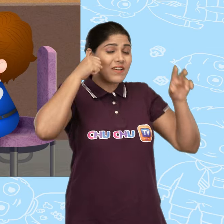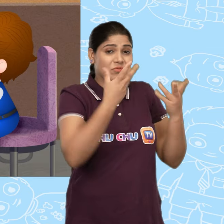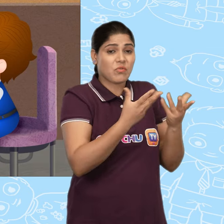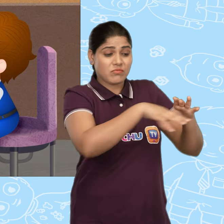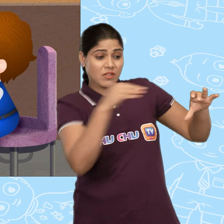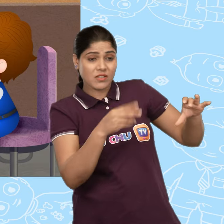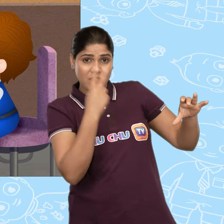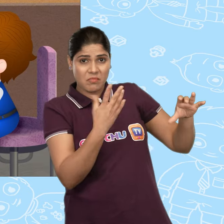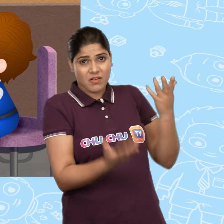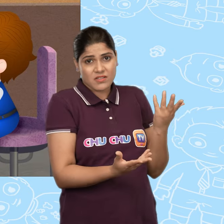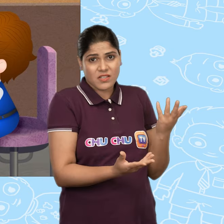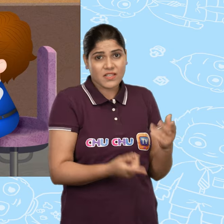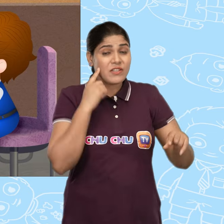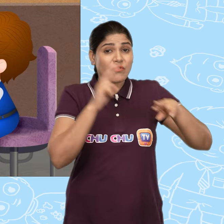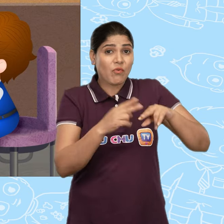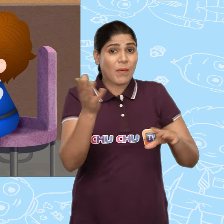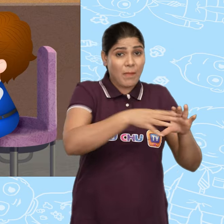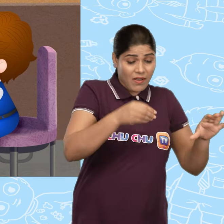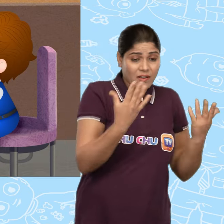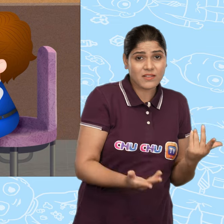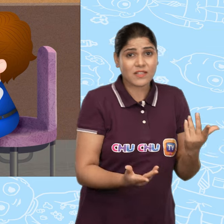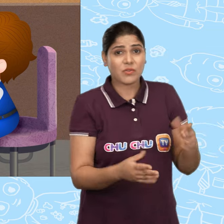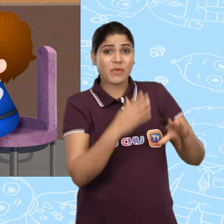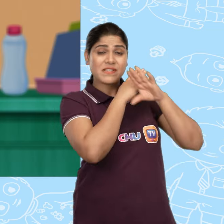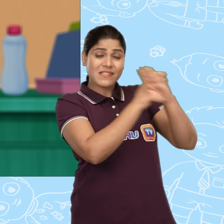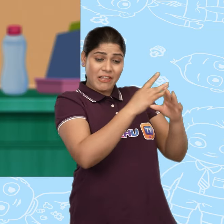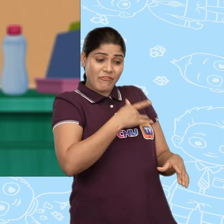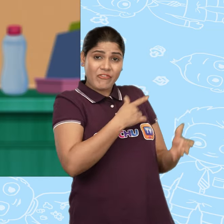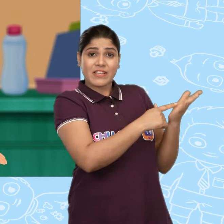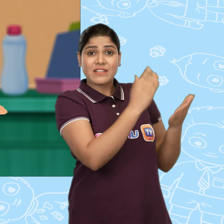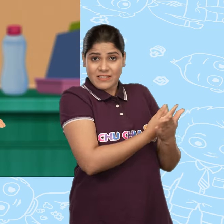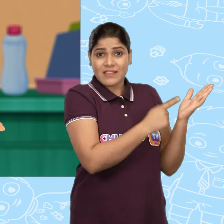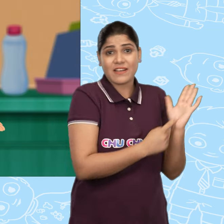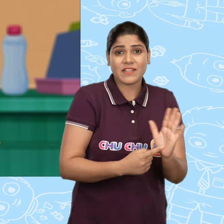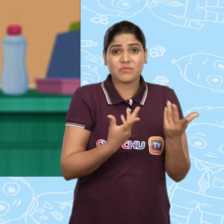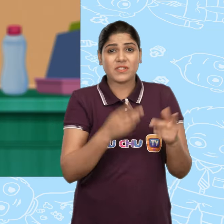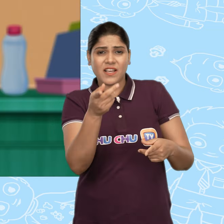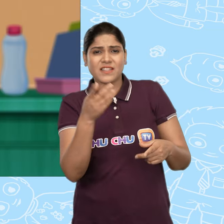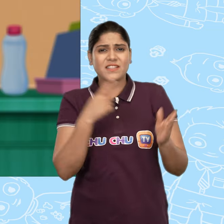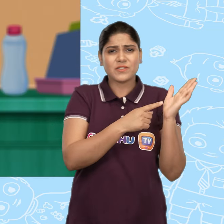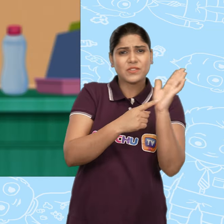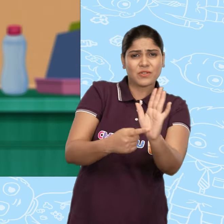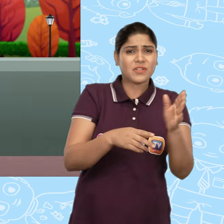And if it does, we can make it feel safe and show it that we mean no harm.